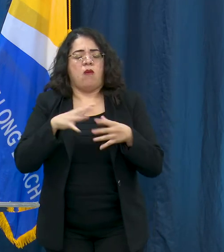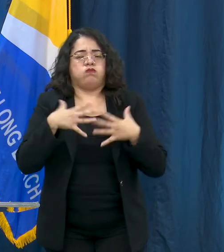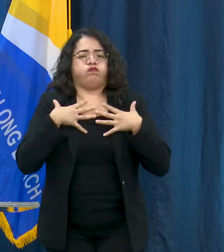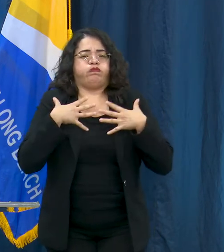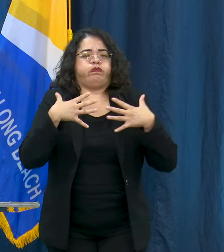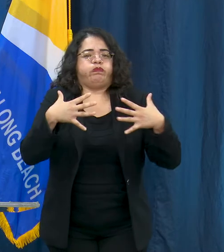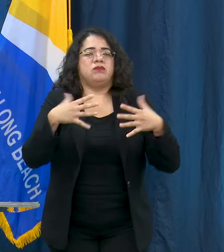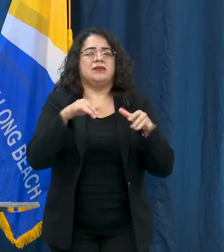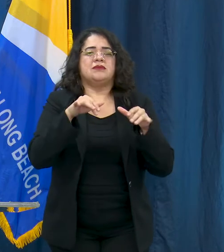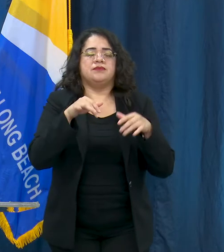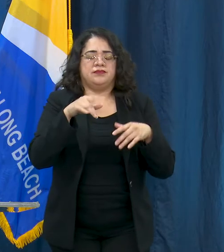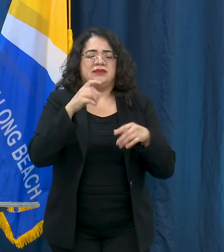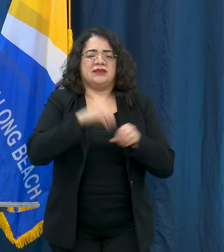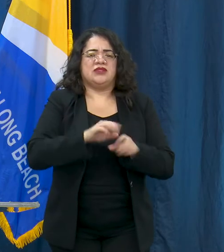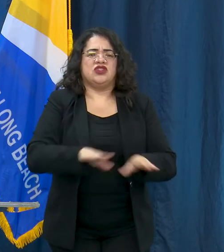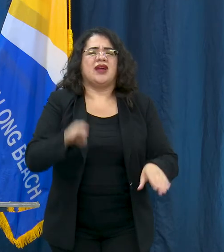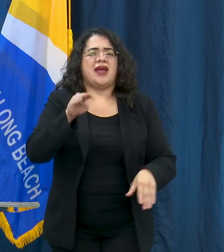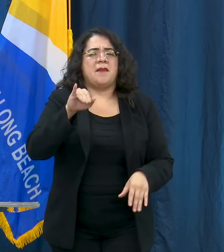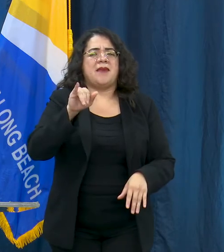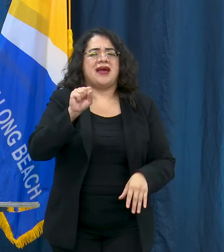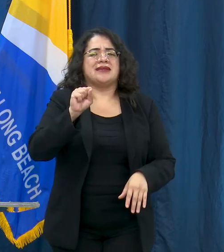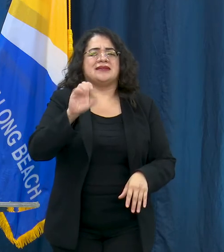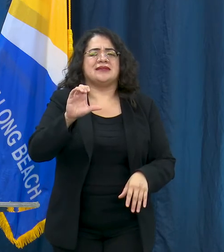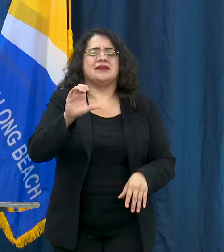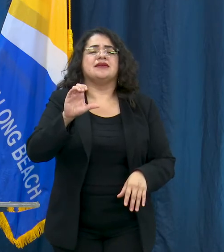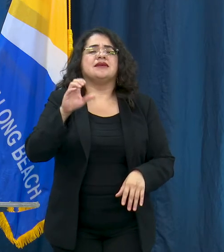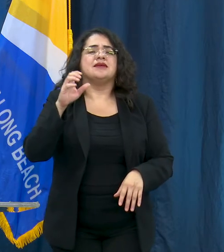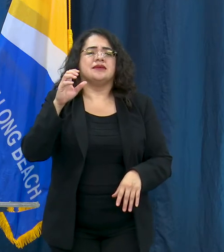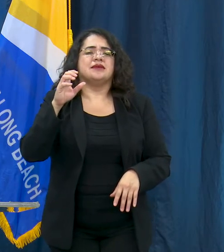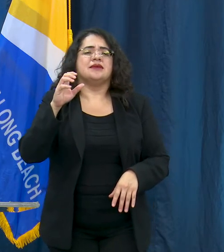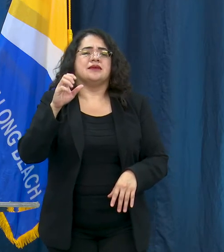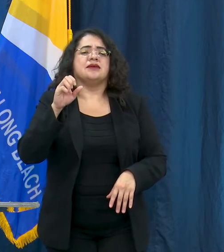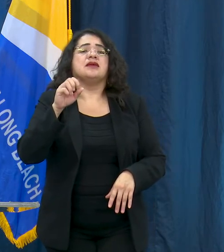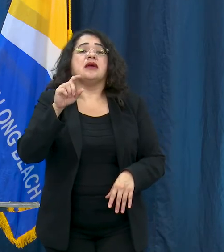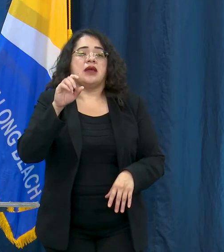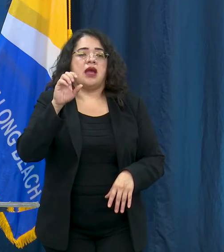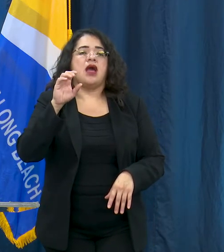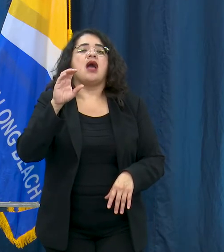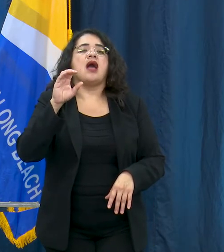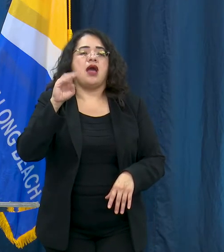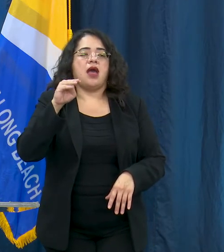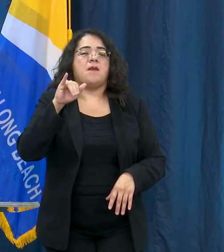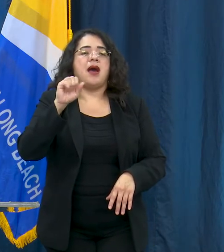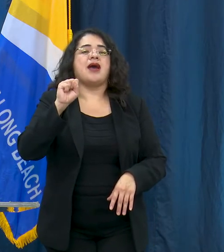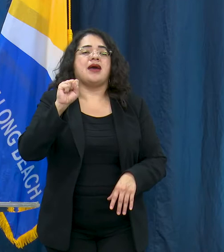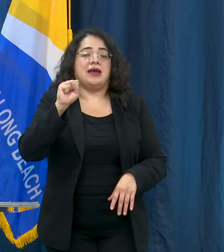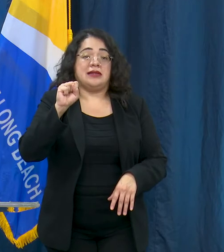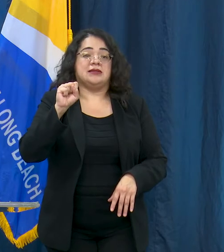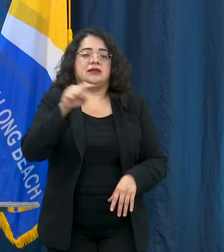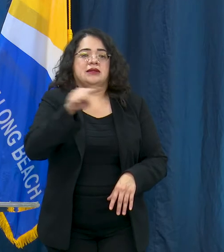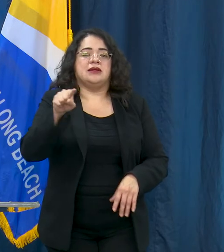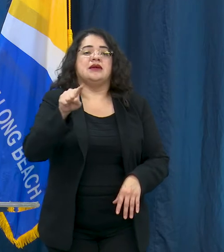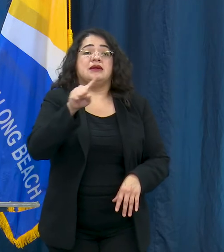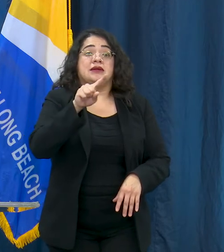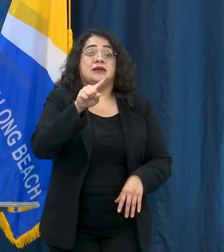M-I-S-C or MISC for short and it's a condition in children that may be associated with COVID-19